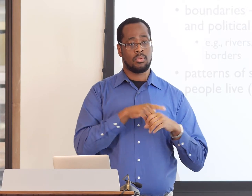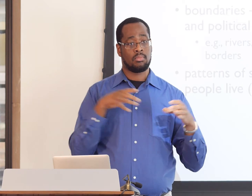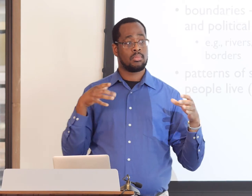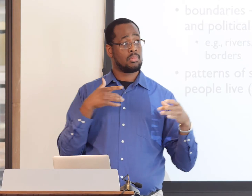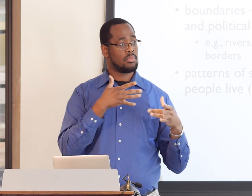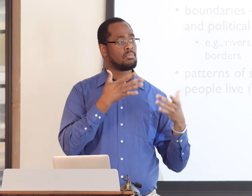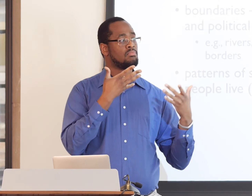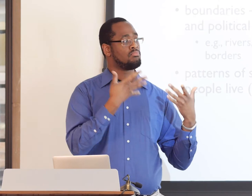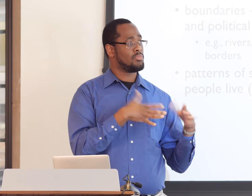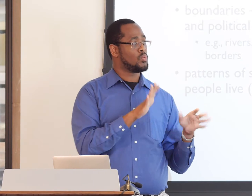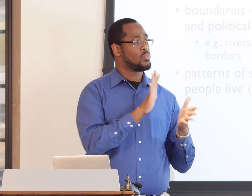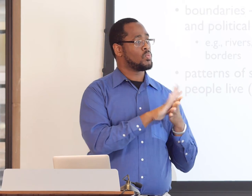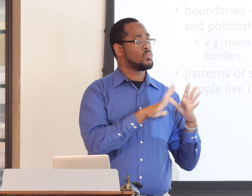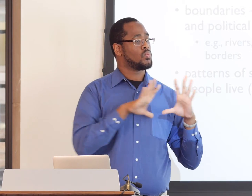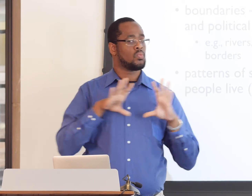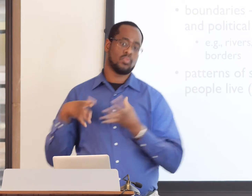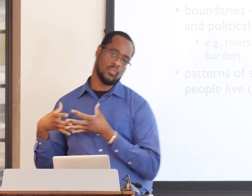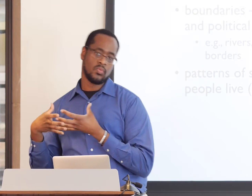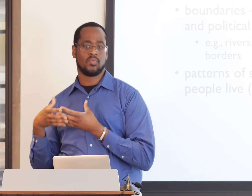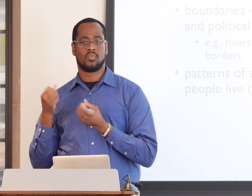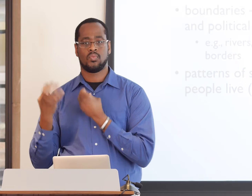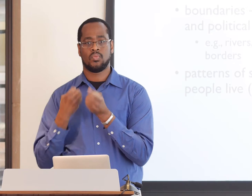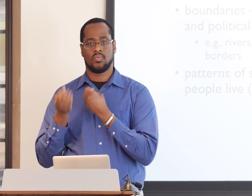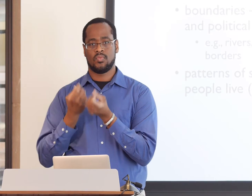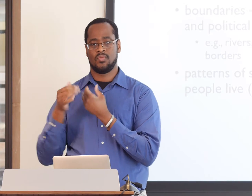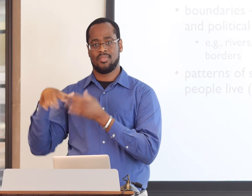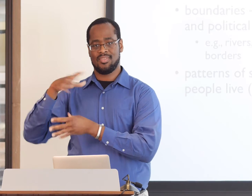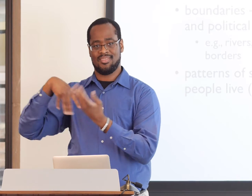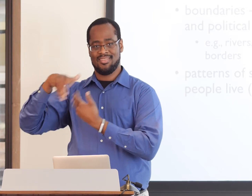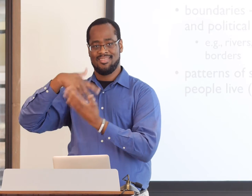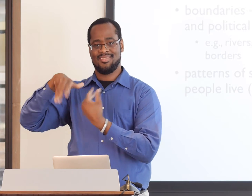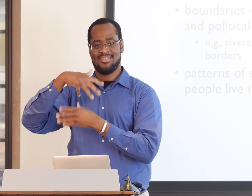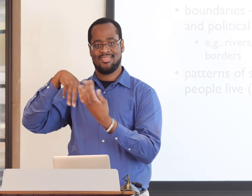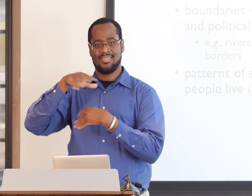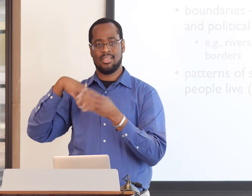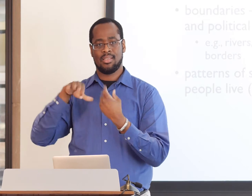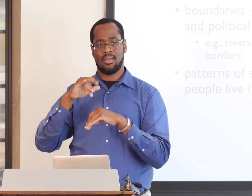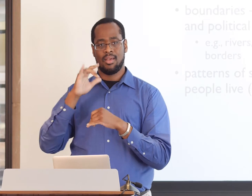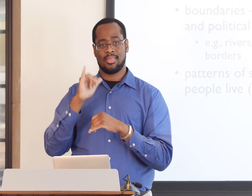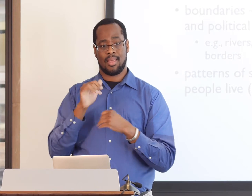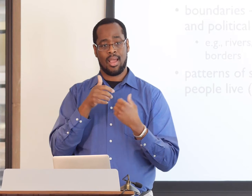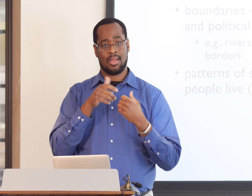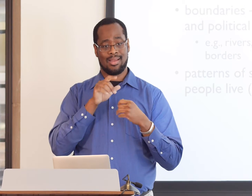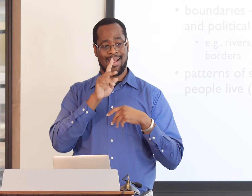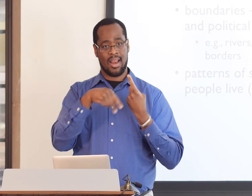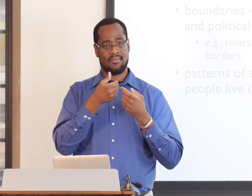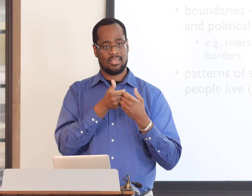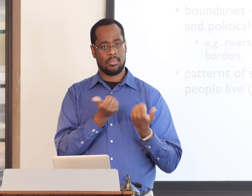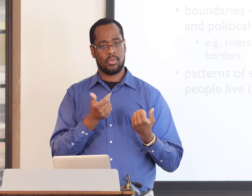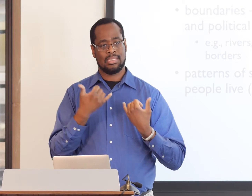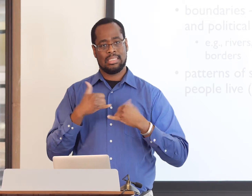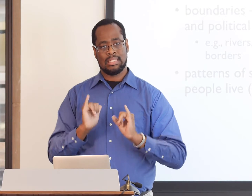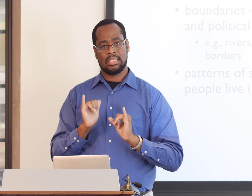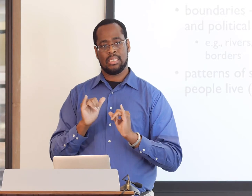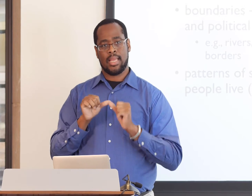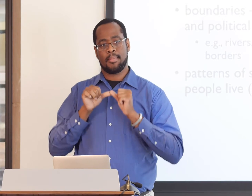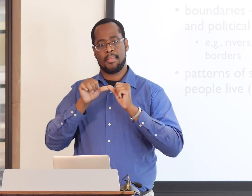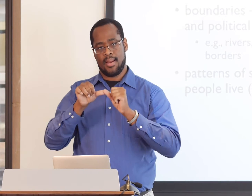to use the language that everyone else was using. Again, when they were in their own communities, comfortable with other Black Deaf ASL users,